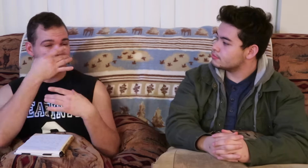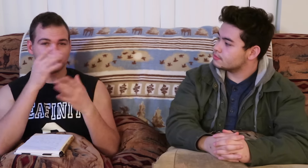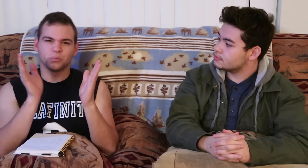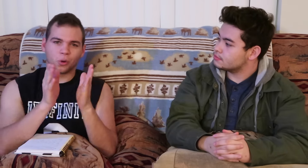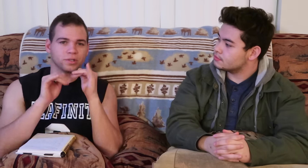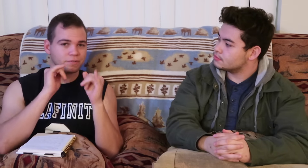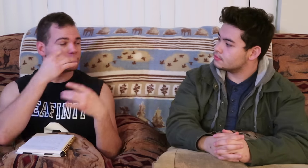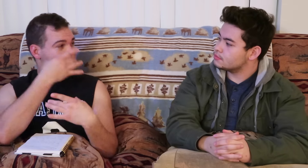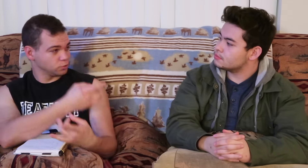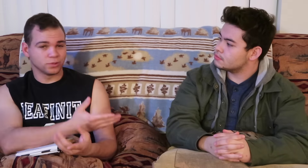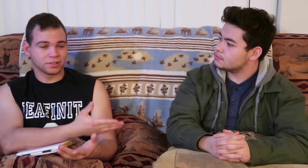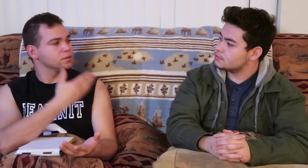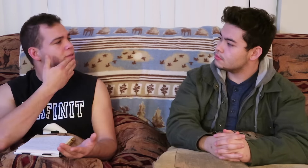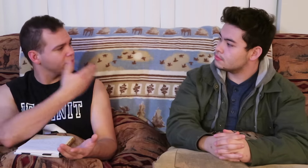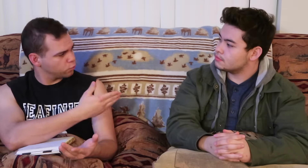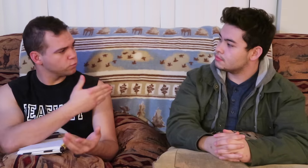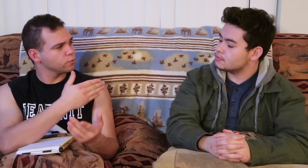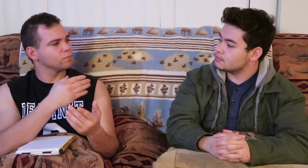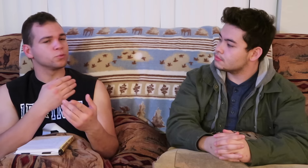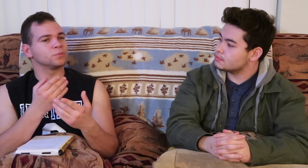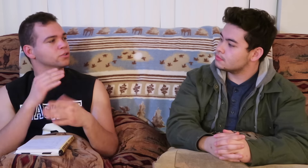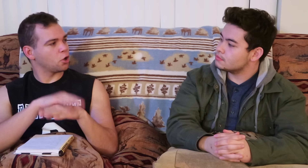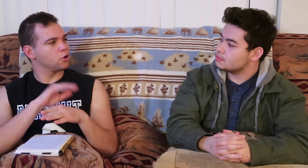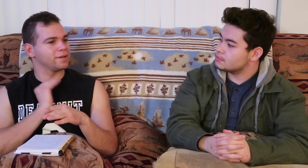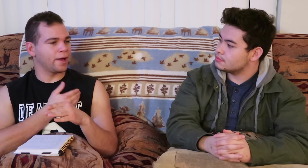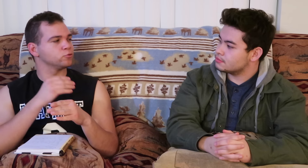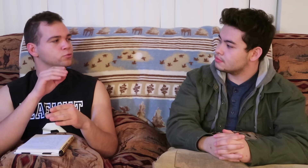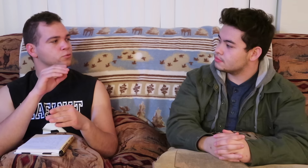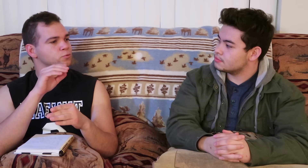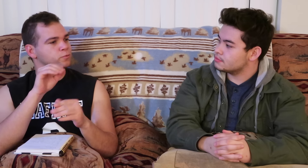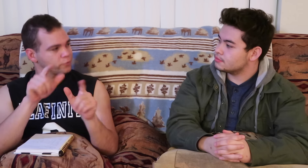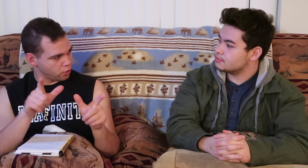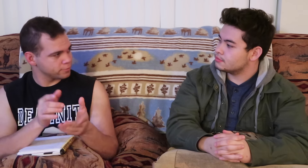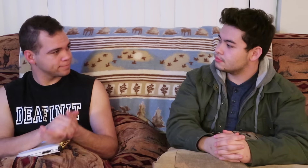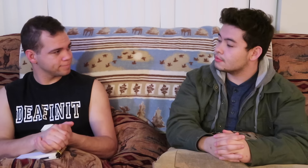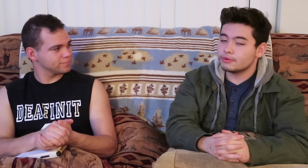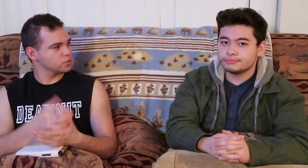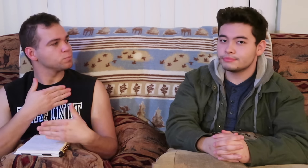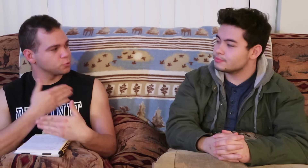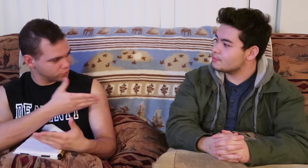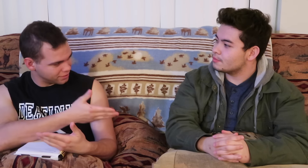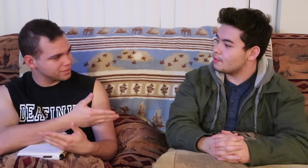well, small interview interesting thank you for being on our vlog. i appreciate it